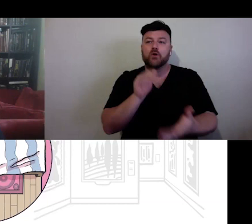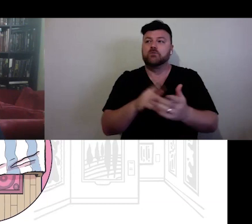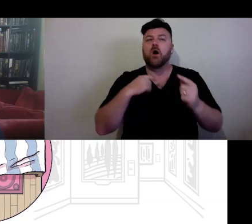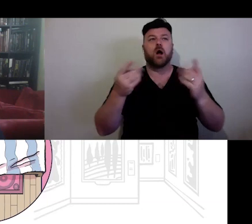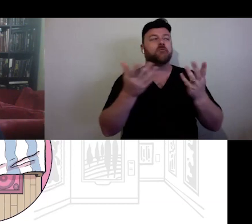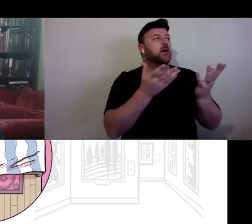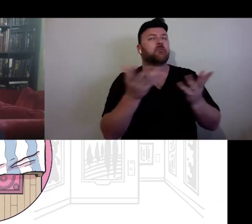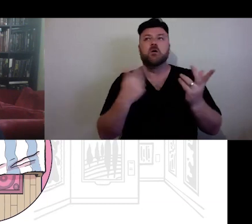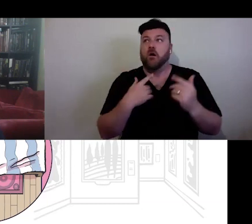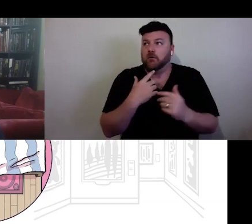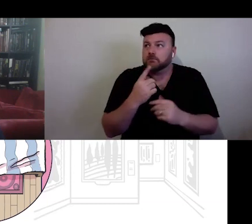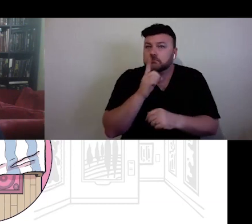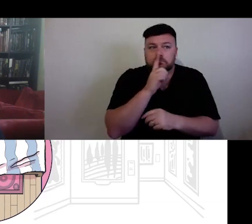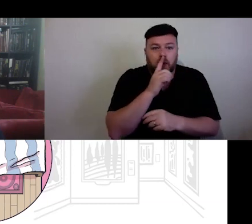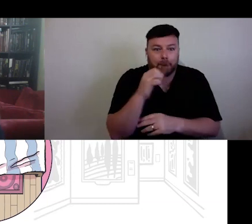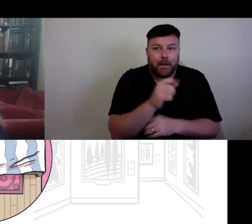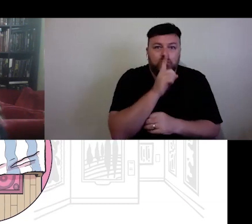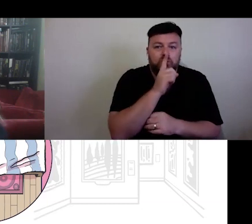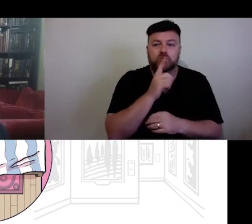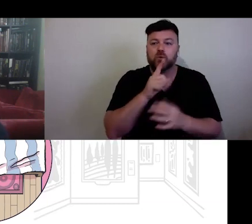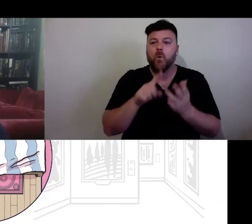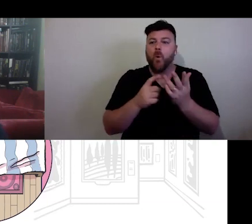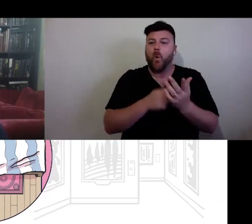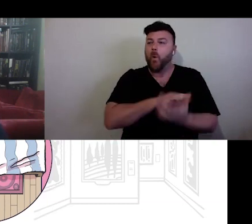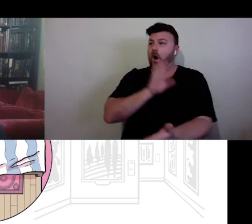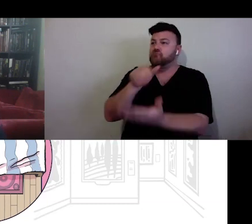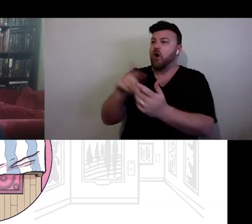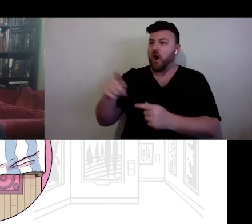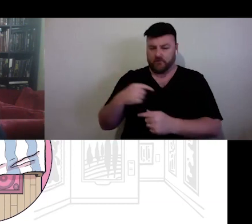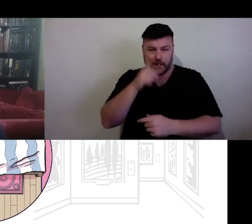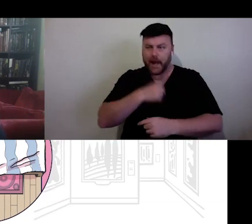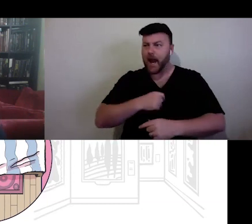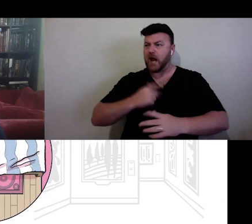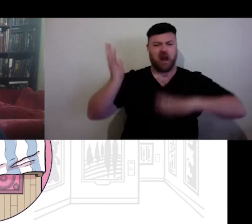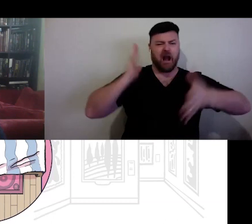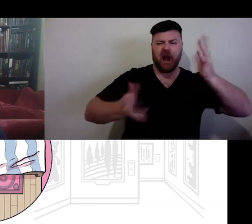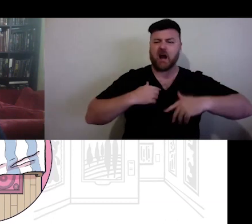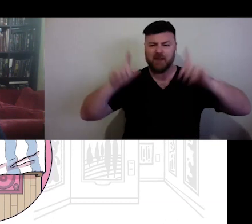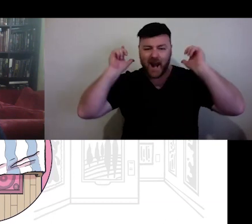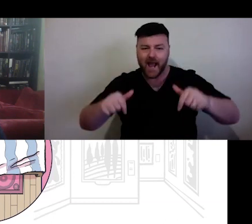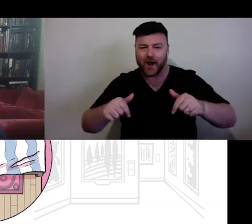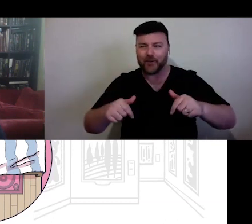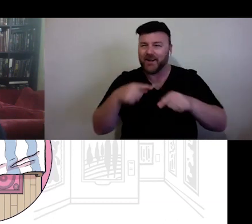you feel that you can be loud. The architecture determines that. This